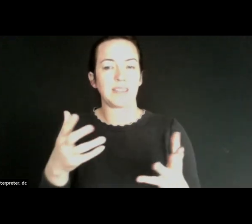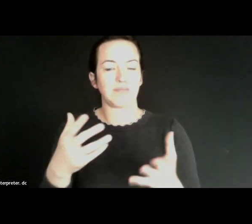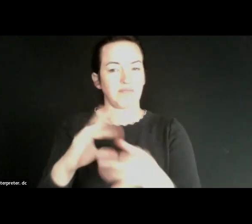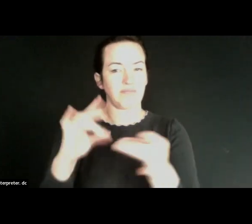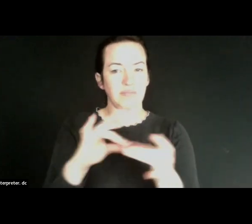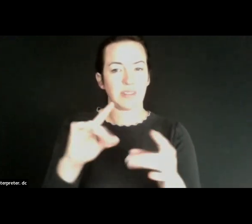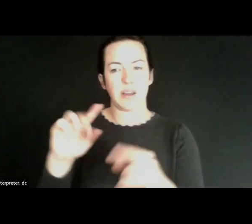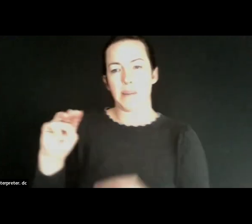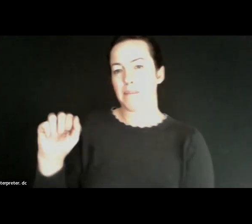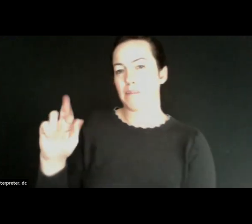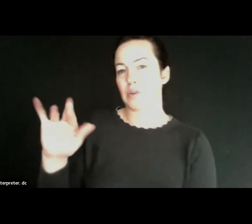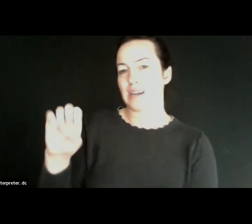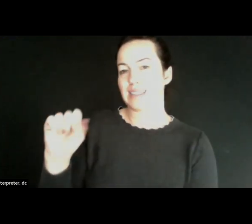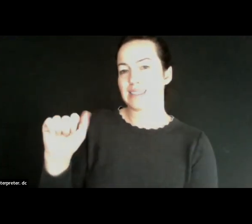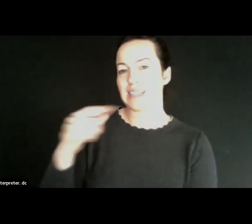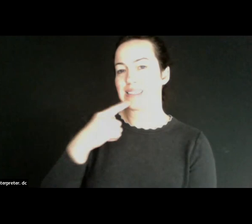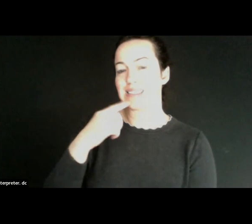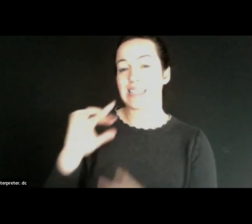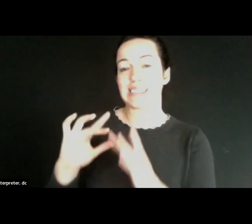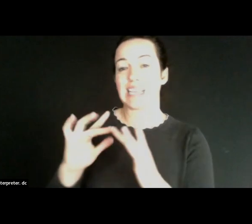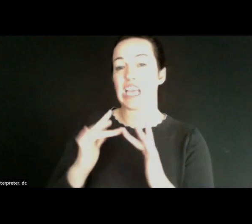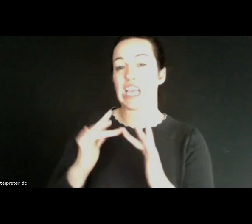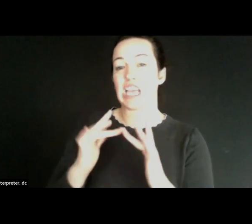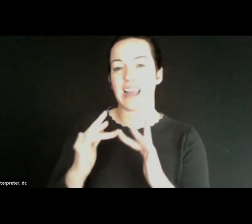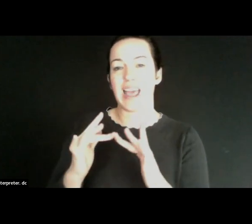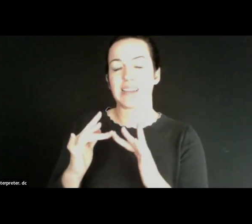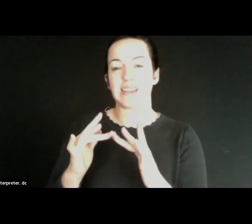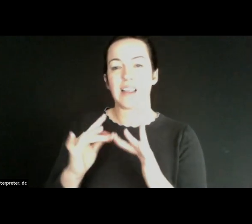it was Marissa. It says that Internet is really a social determinant of how it most certainly